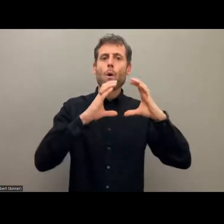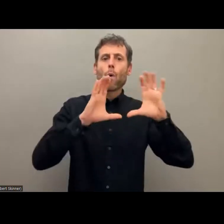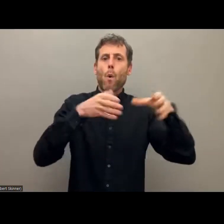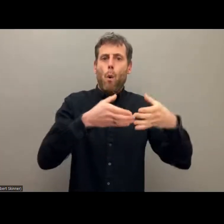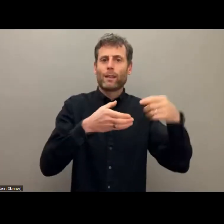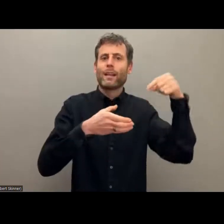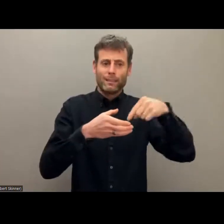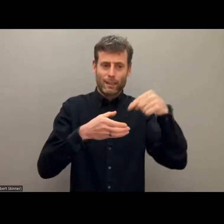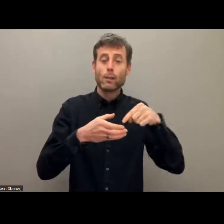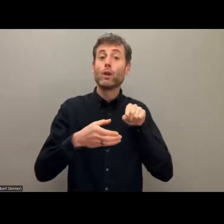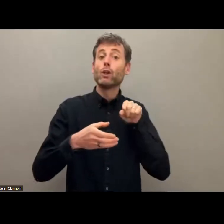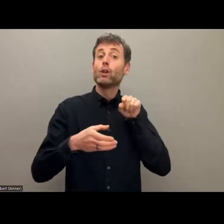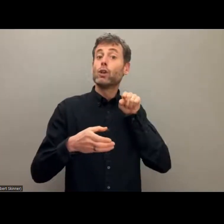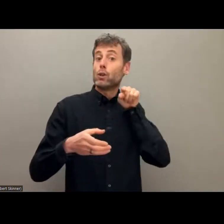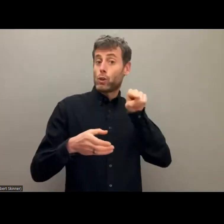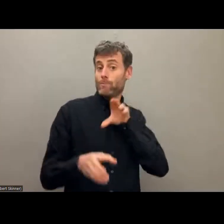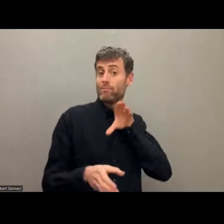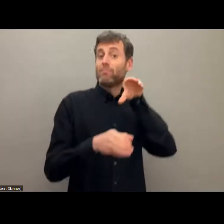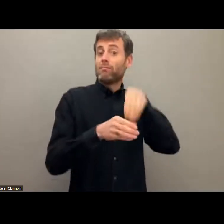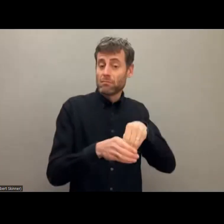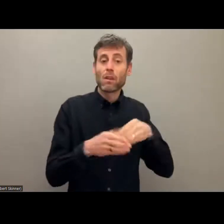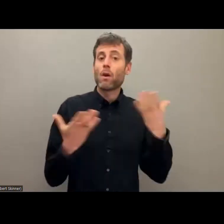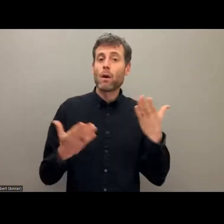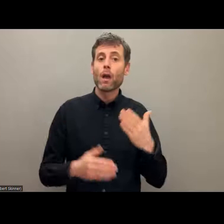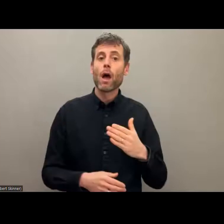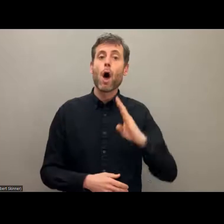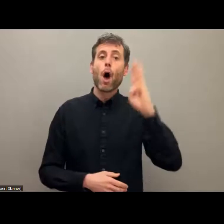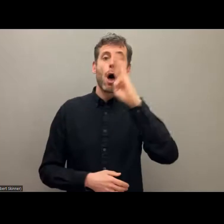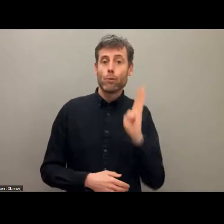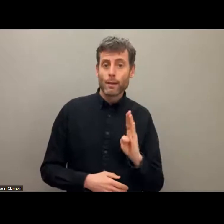Brazilian black lives with disabilities matter movement. She's